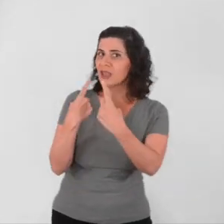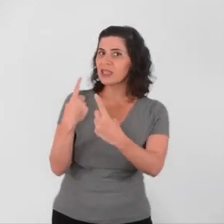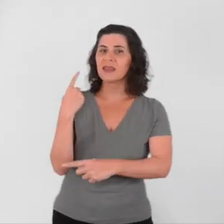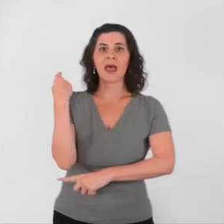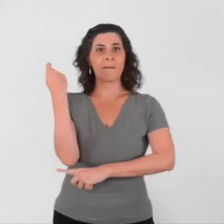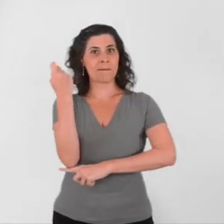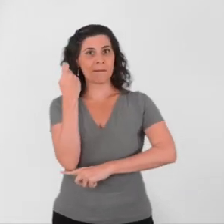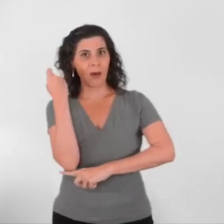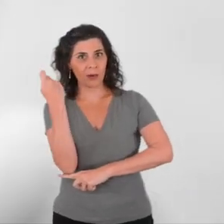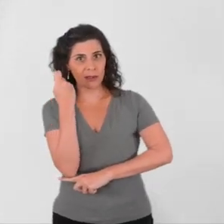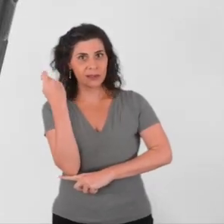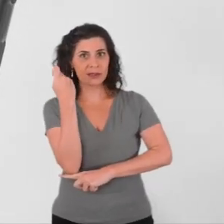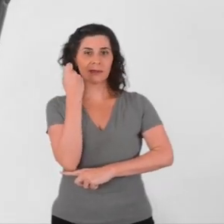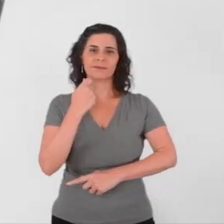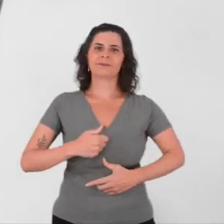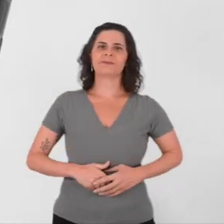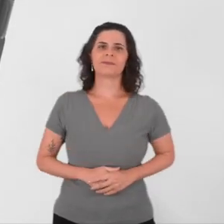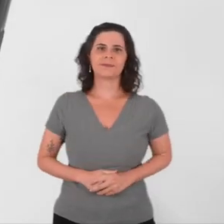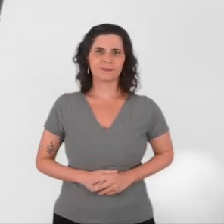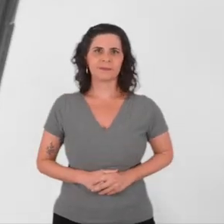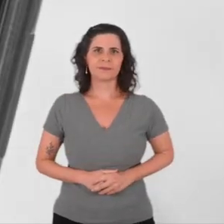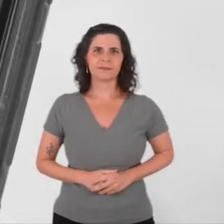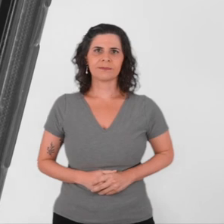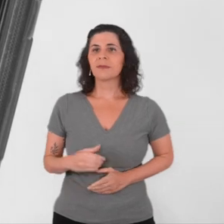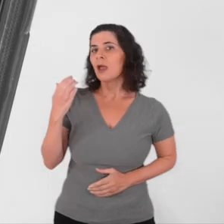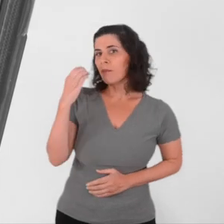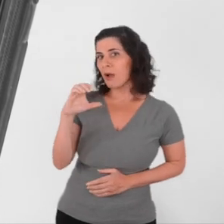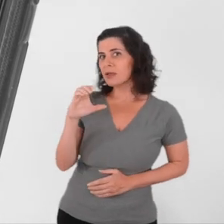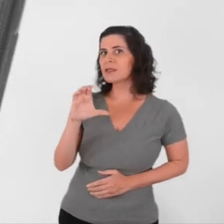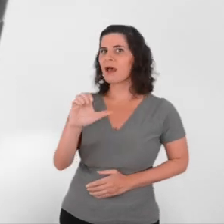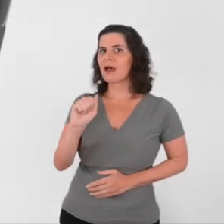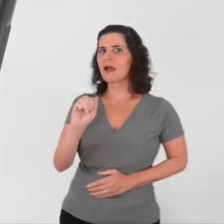[Post by Carlos Alberto Gonçalves da Silva]